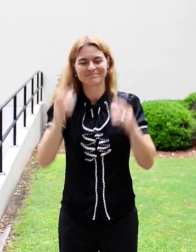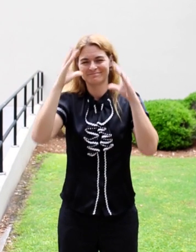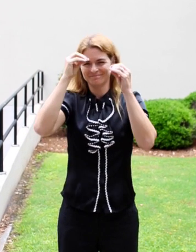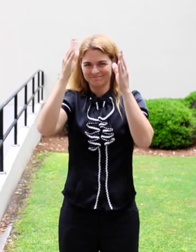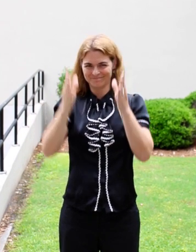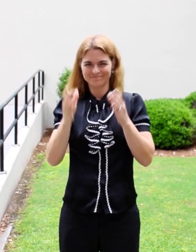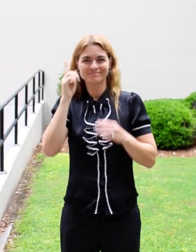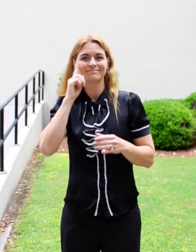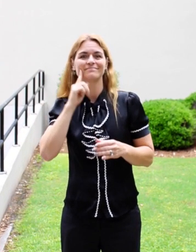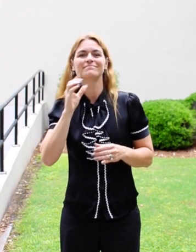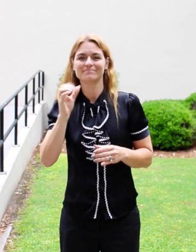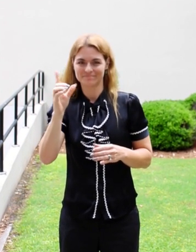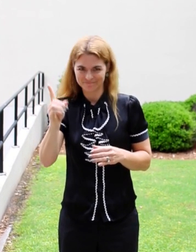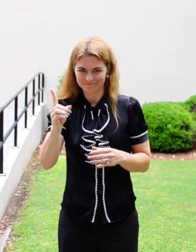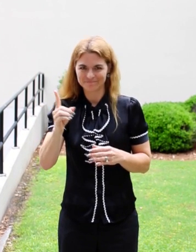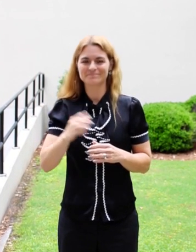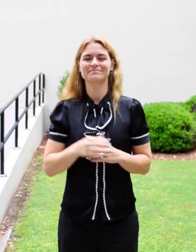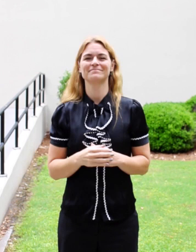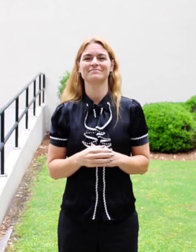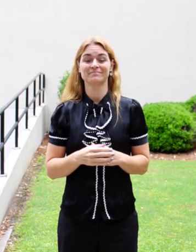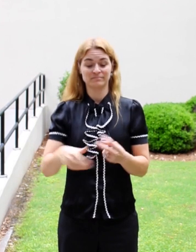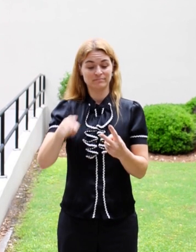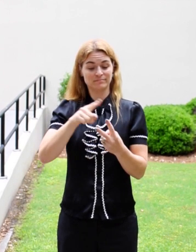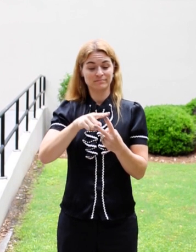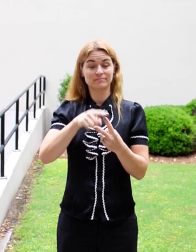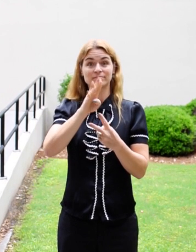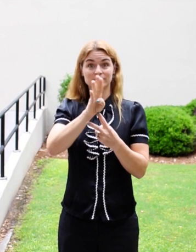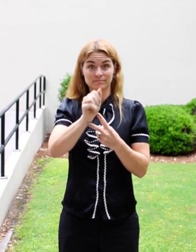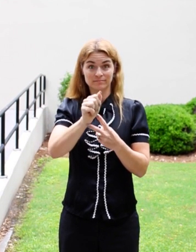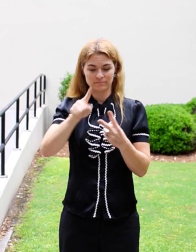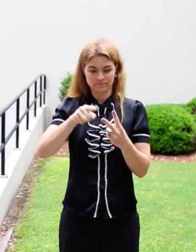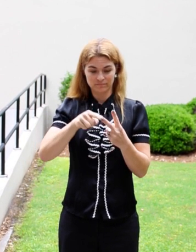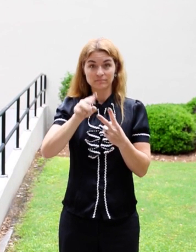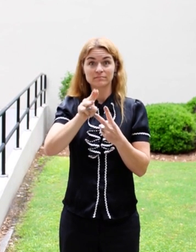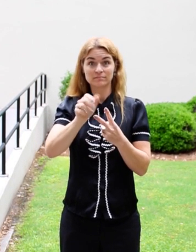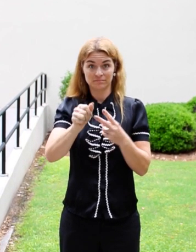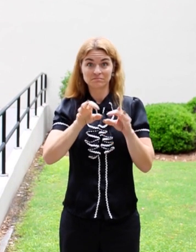at Valdosta State University. I earned both my